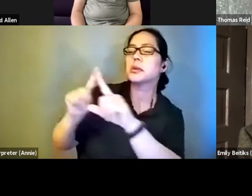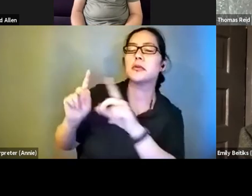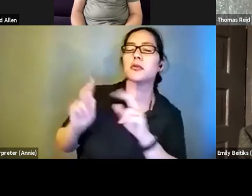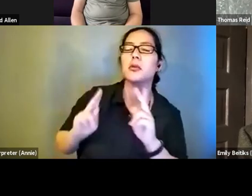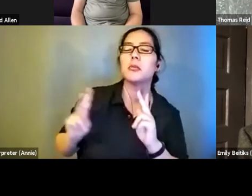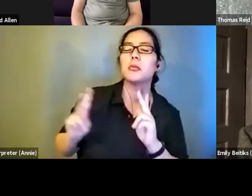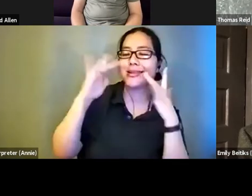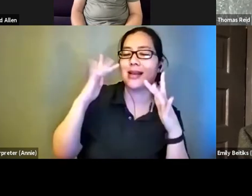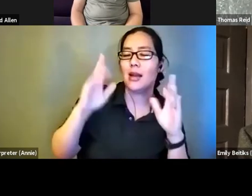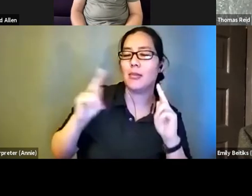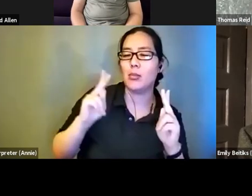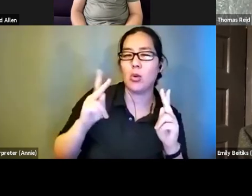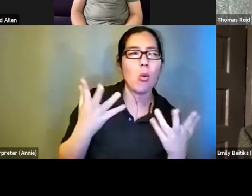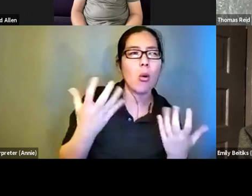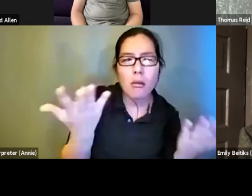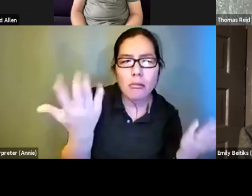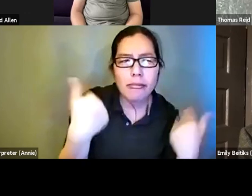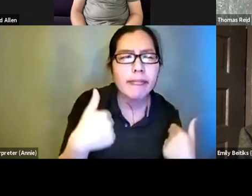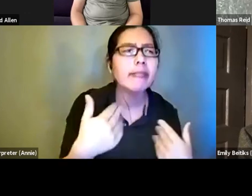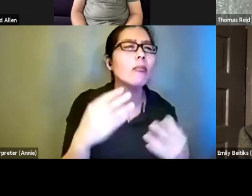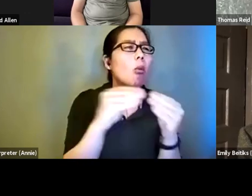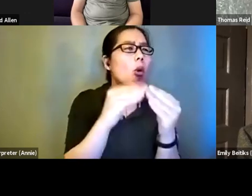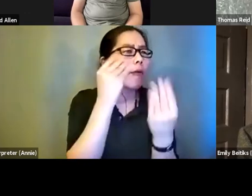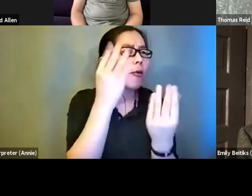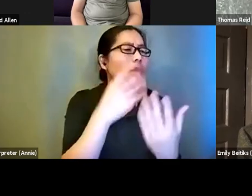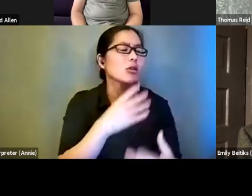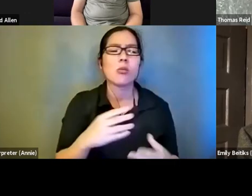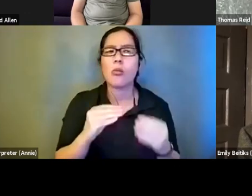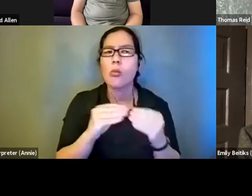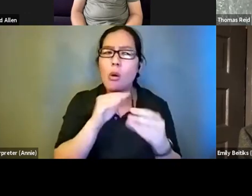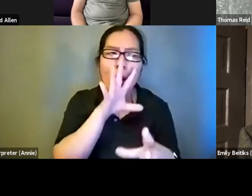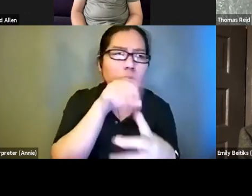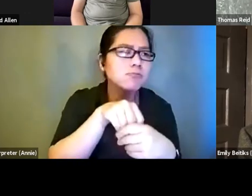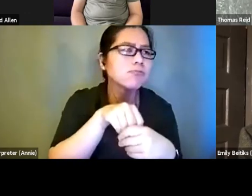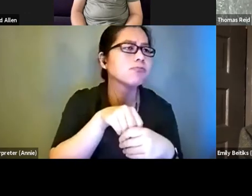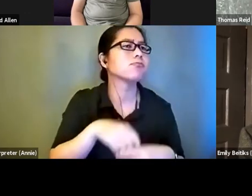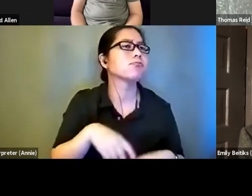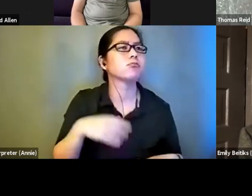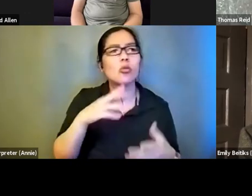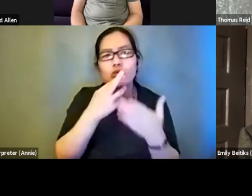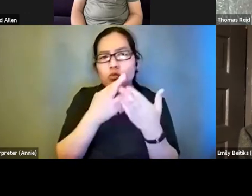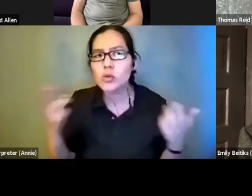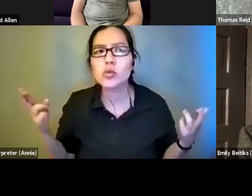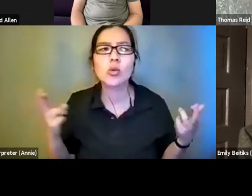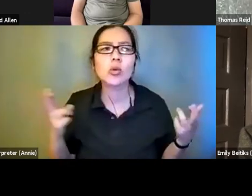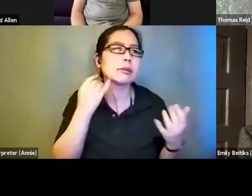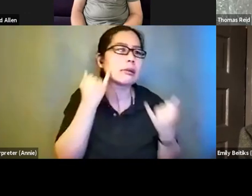wanting to get more involved. Just looking for resources and ideas to learn how to dive in, which is